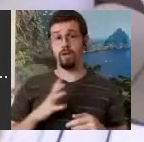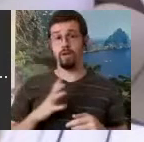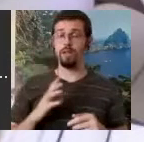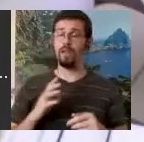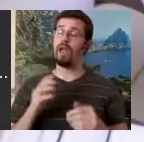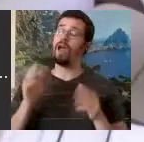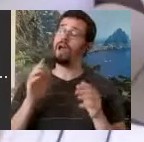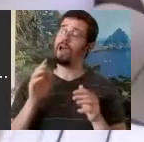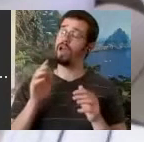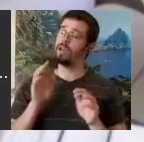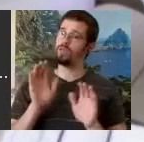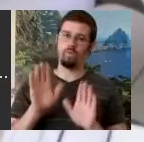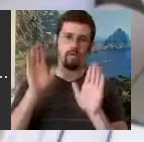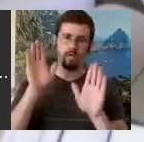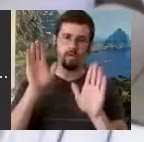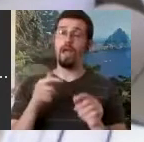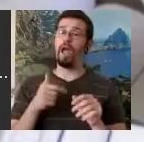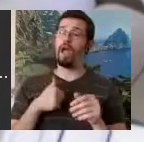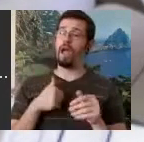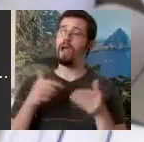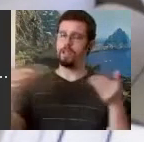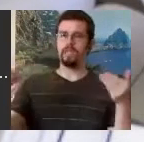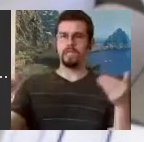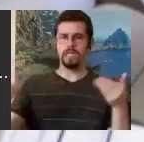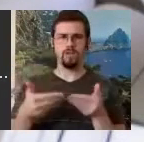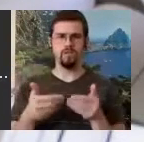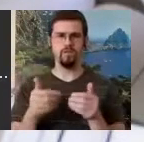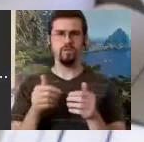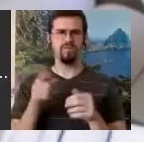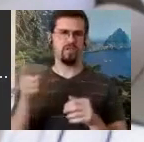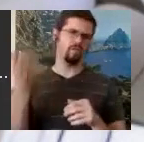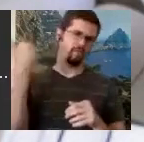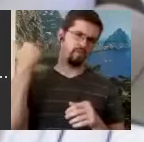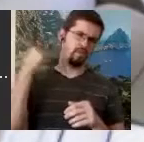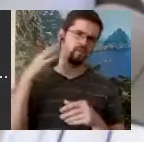Royal Danish Ballet before she retired. She was elderly at the time.